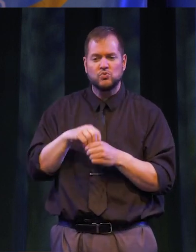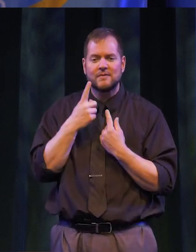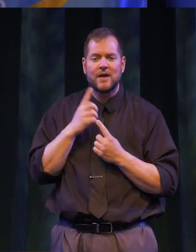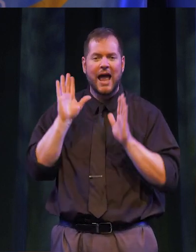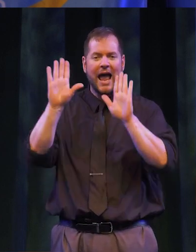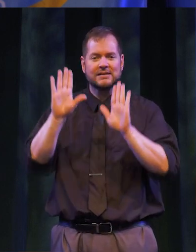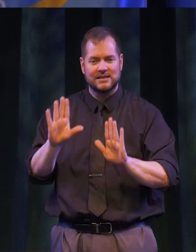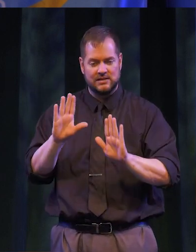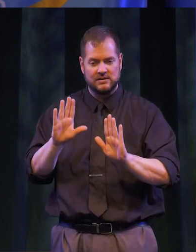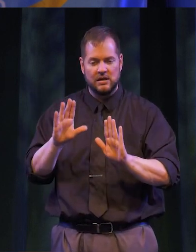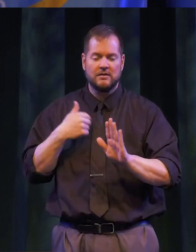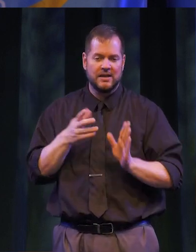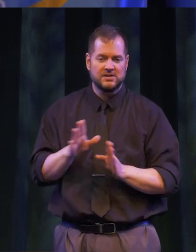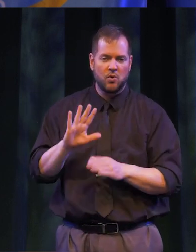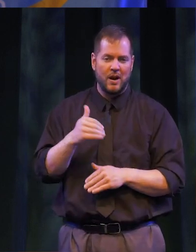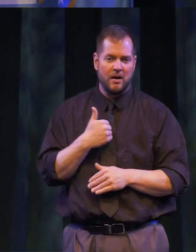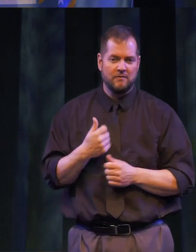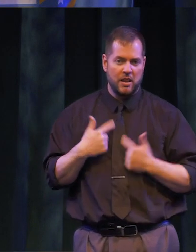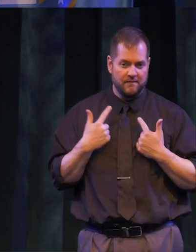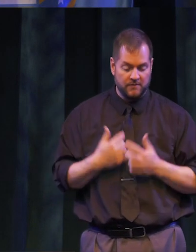EXCELLENCE” THAT HAS BECOME OUR WAY OF LIFE.